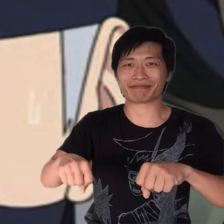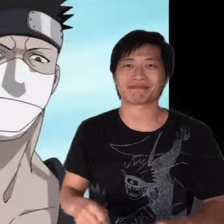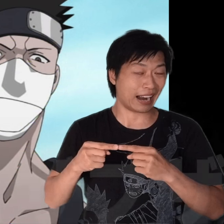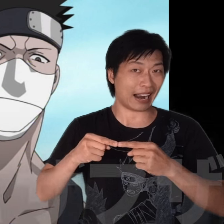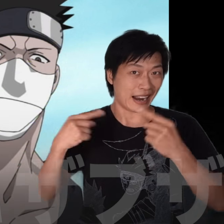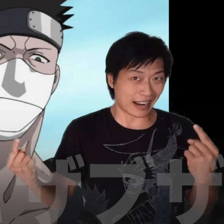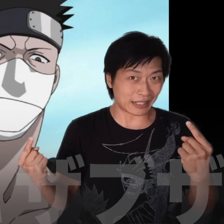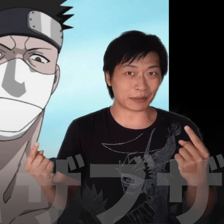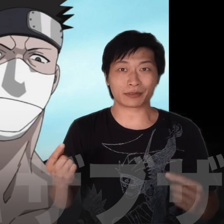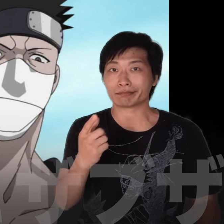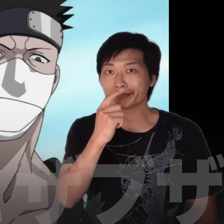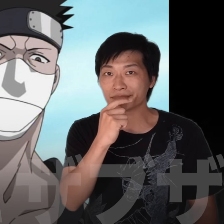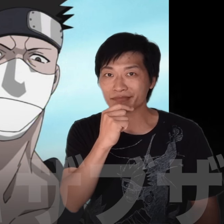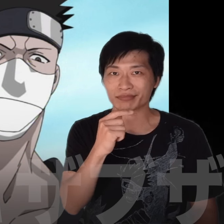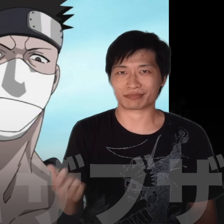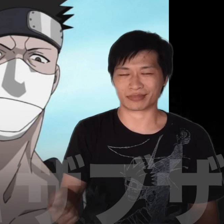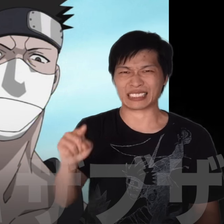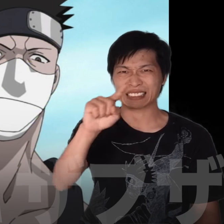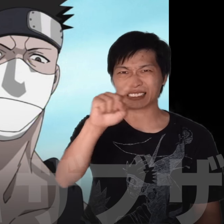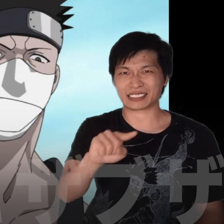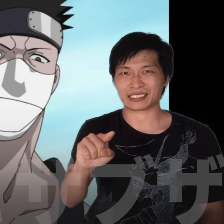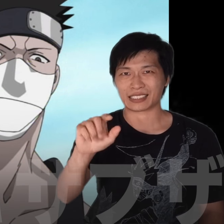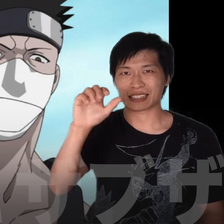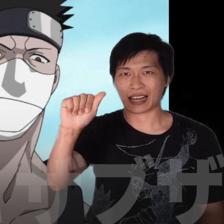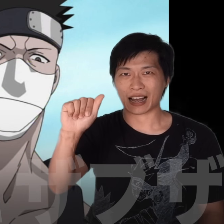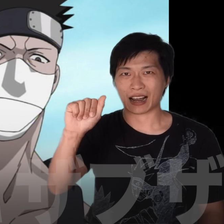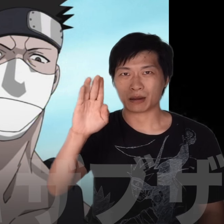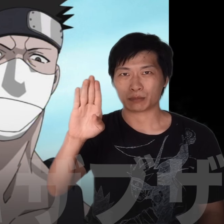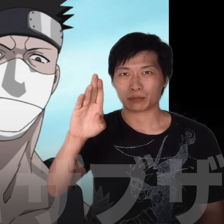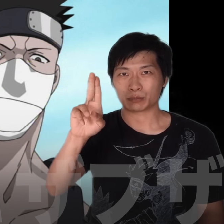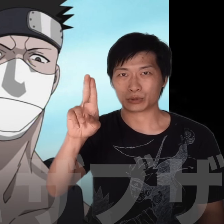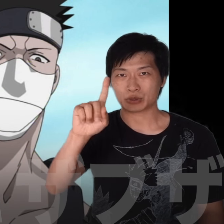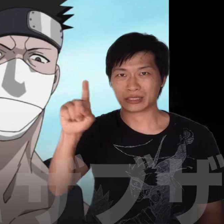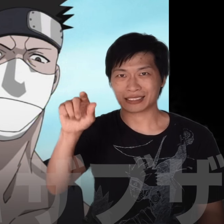His enemy, Zabuza.